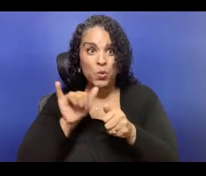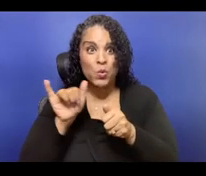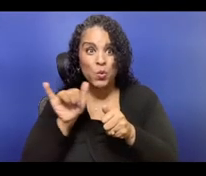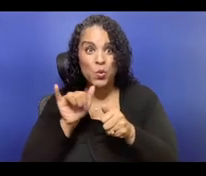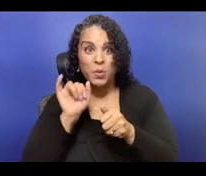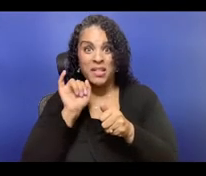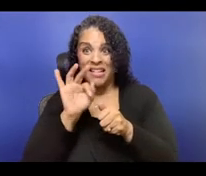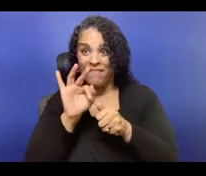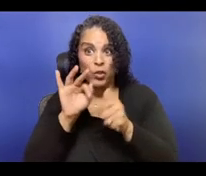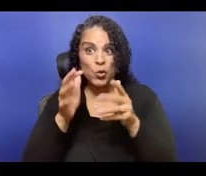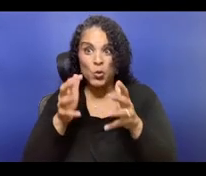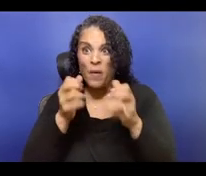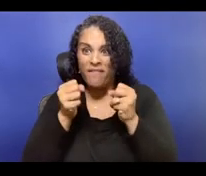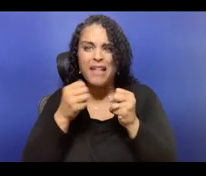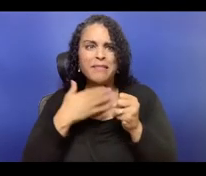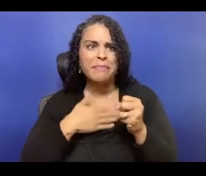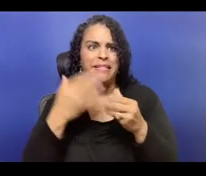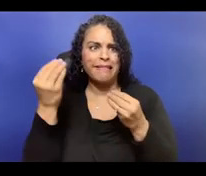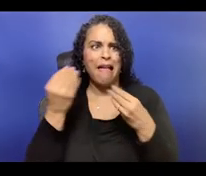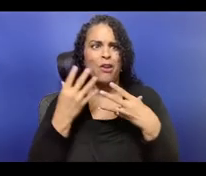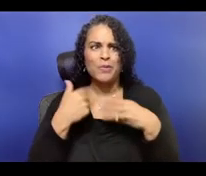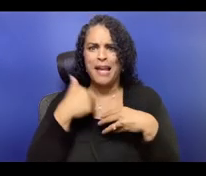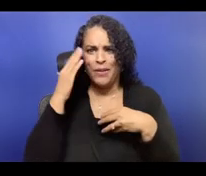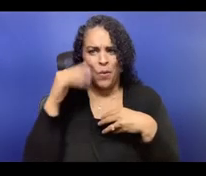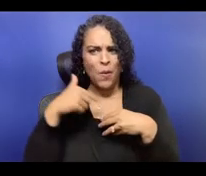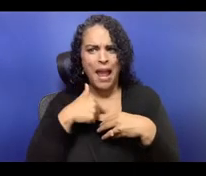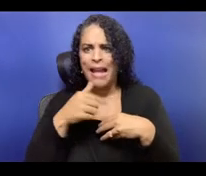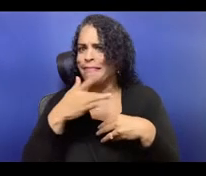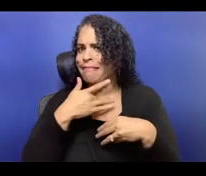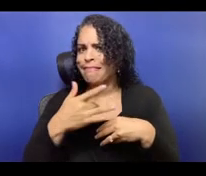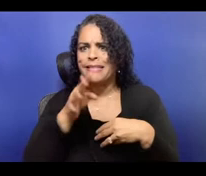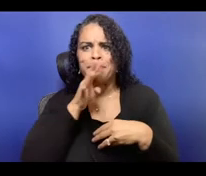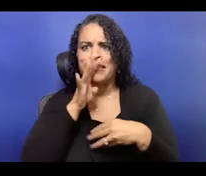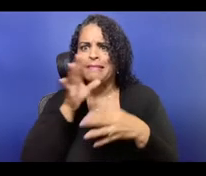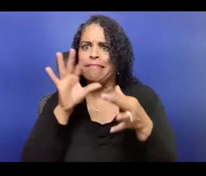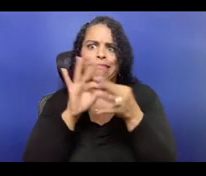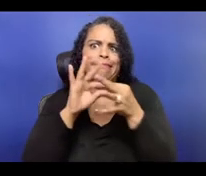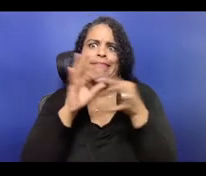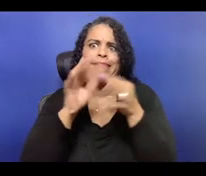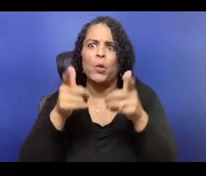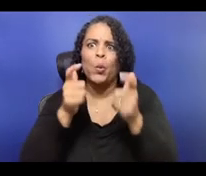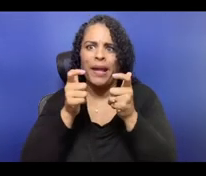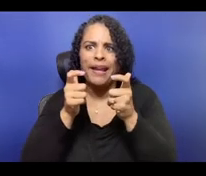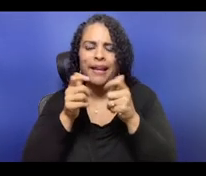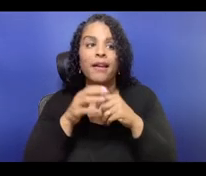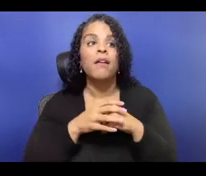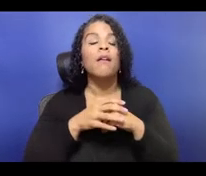briefly is that the last couple days I've been part of a summit that Prosperity Now is doing.